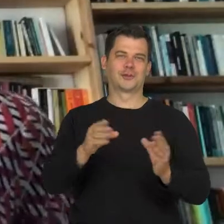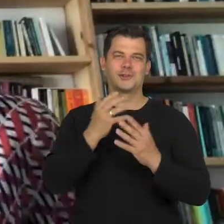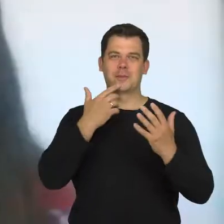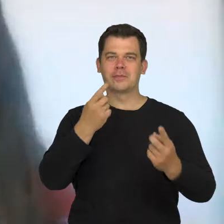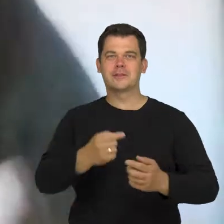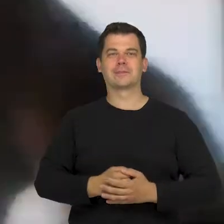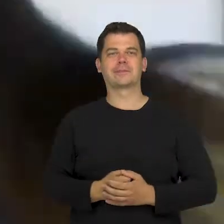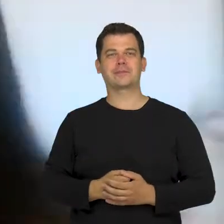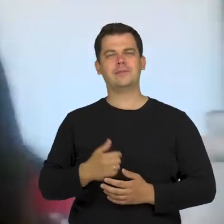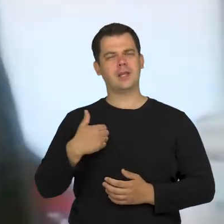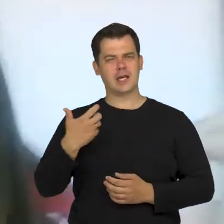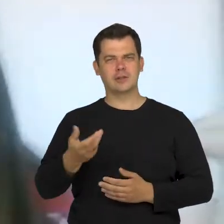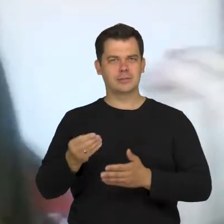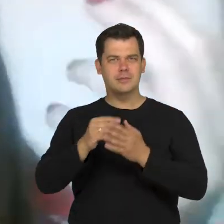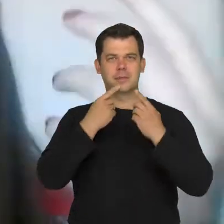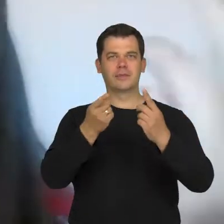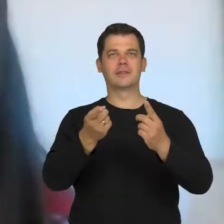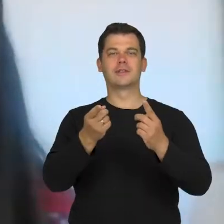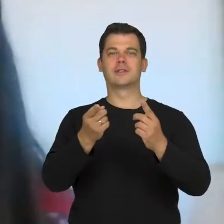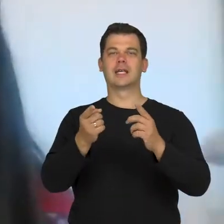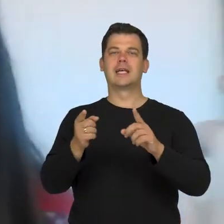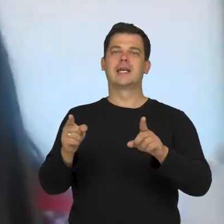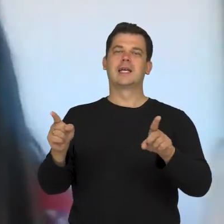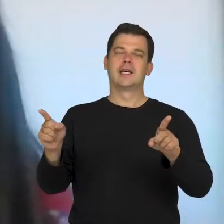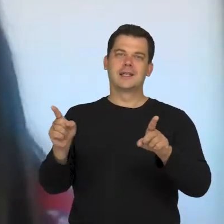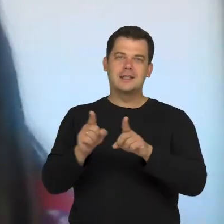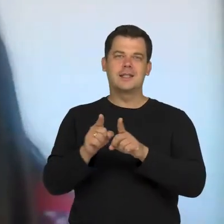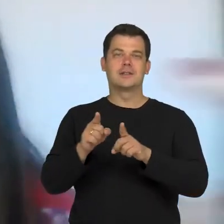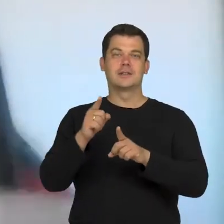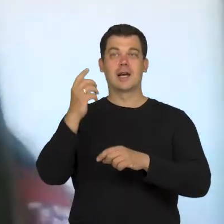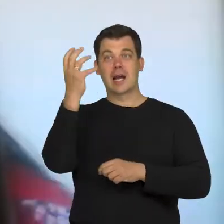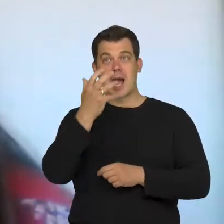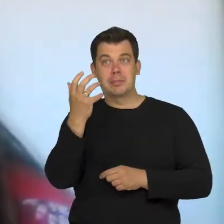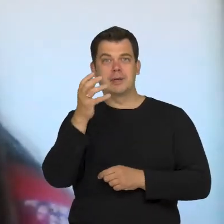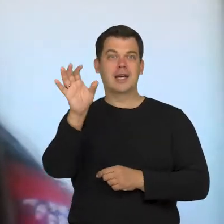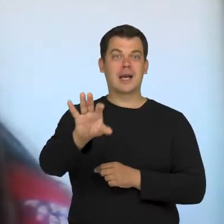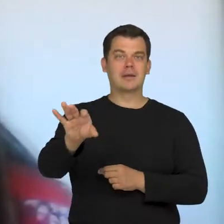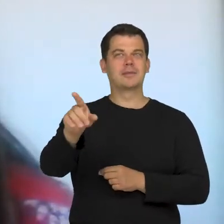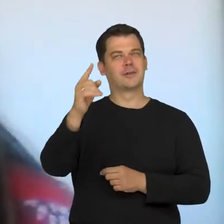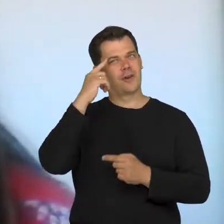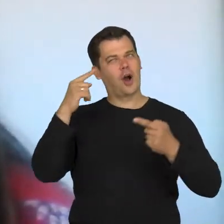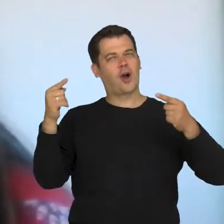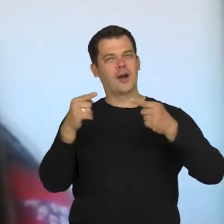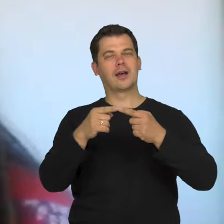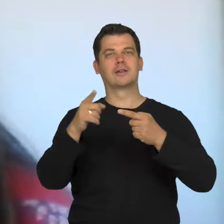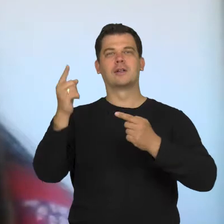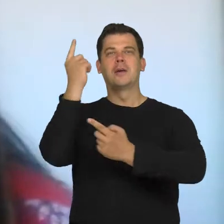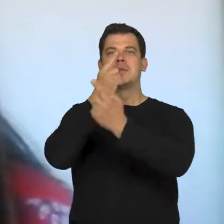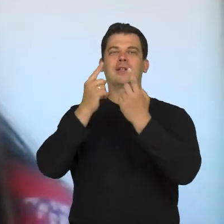I wanted to say, that staring, or a lack of it, reminds me of child-like thinking,